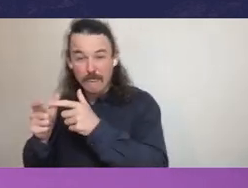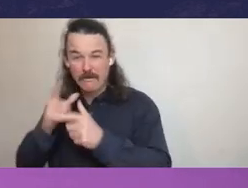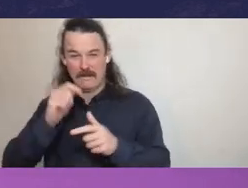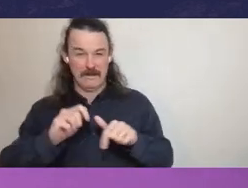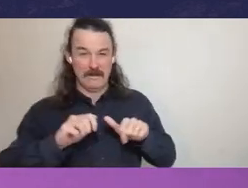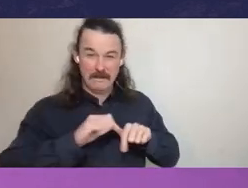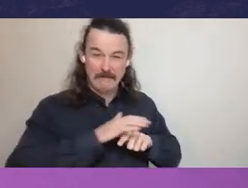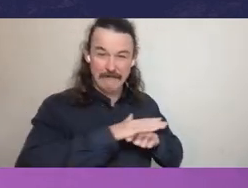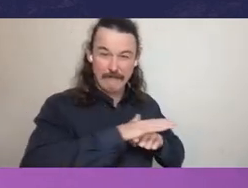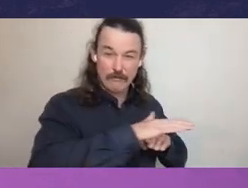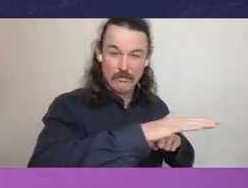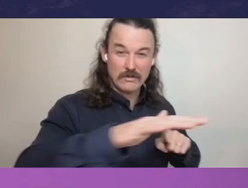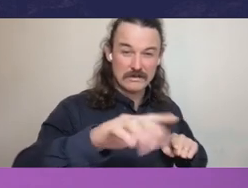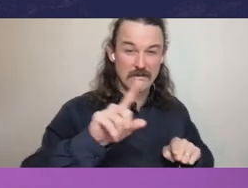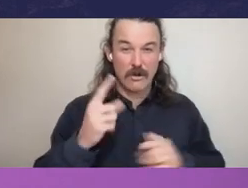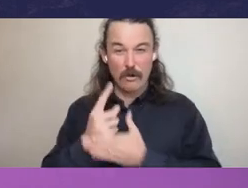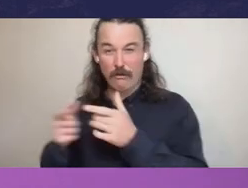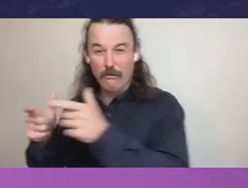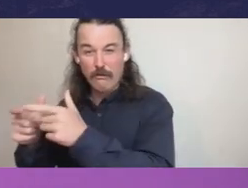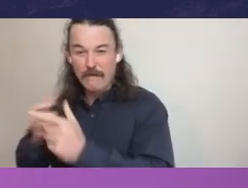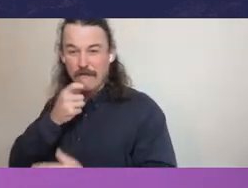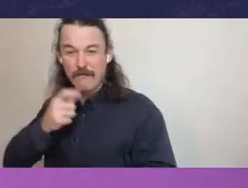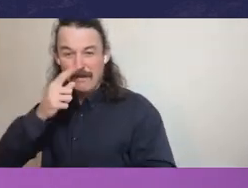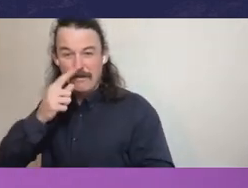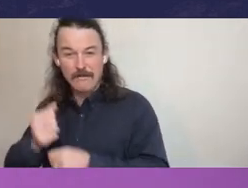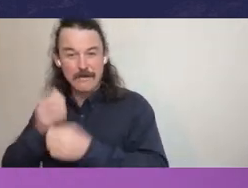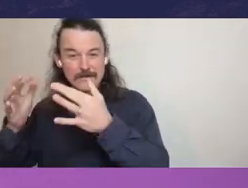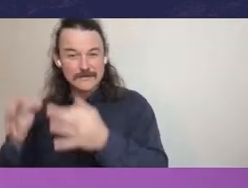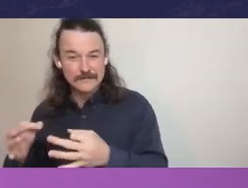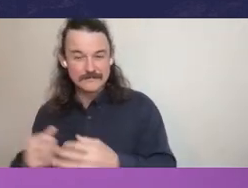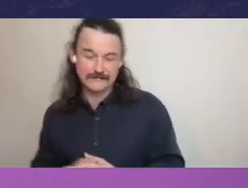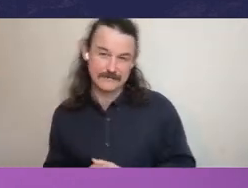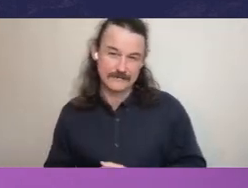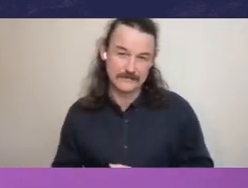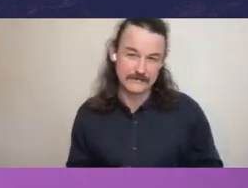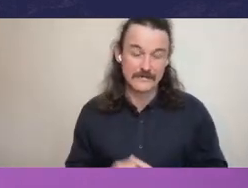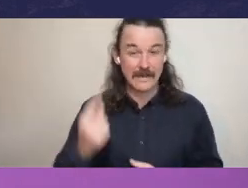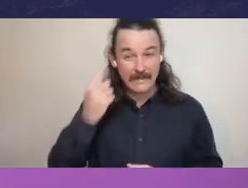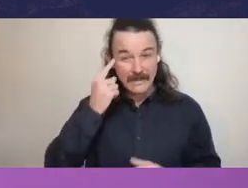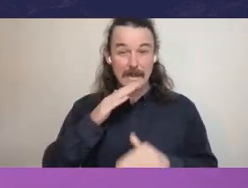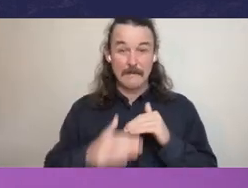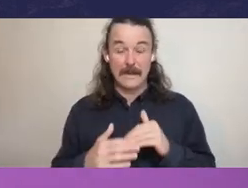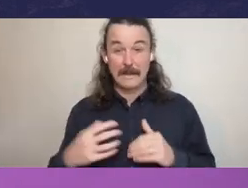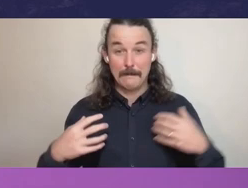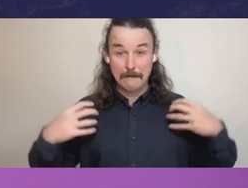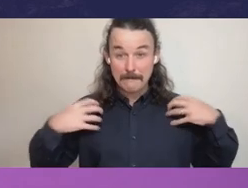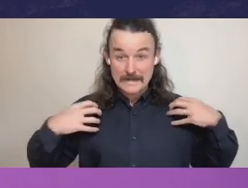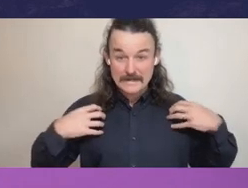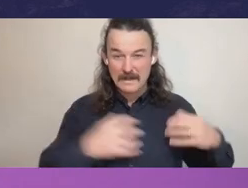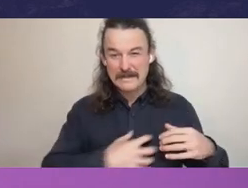We look at the diminution in the responsibility of individual ministers and discharging their functions.